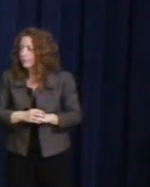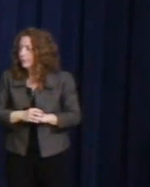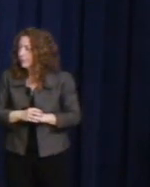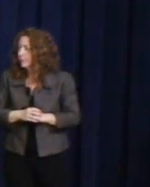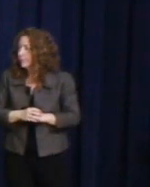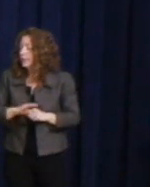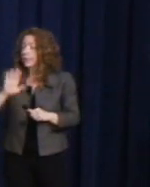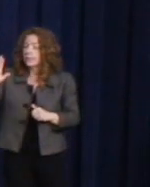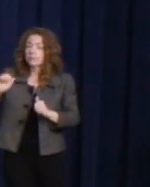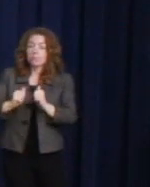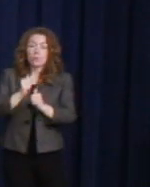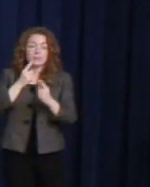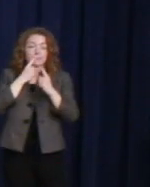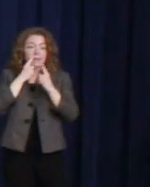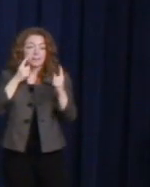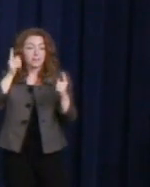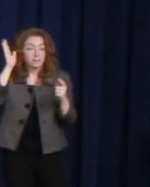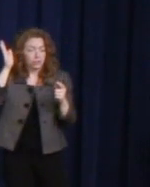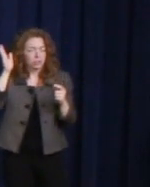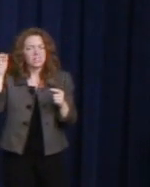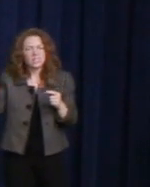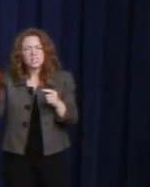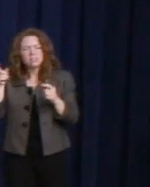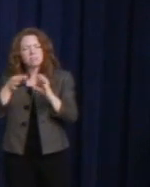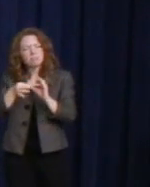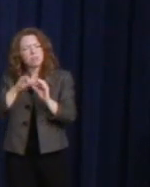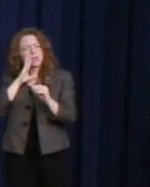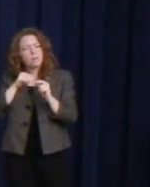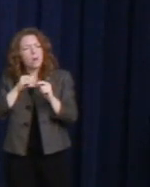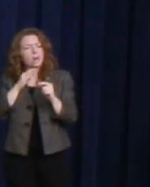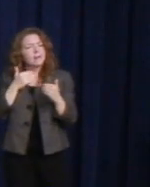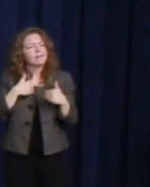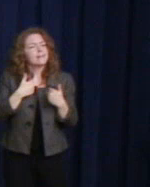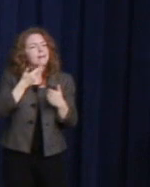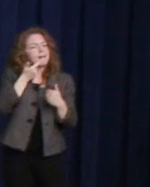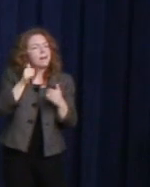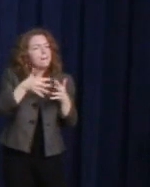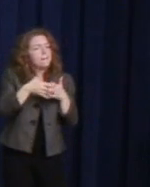gay Americans in small towns like Altoona, Pennsylvania